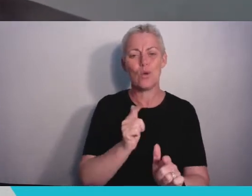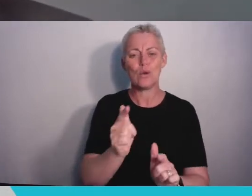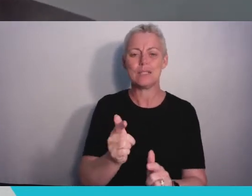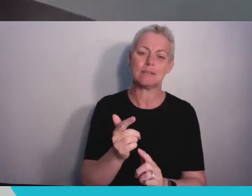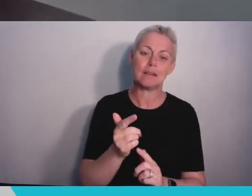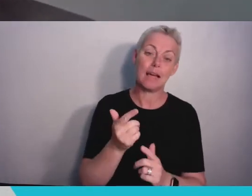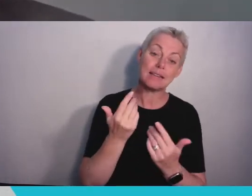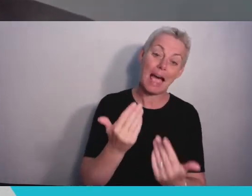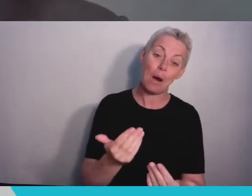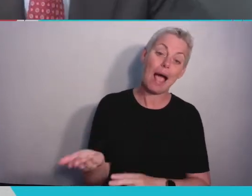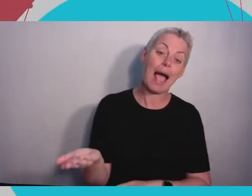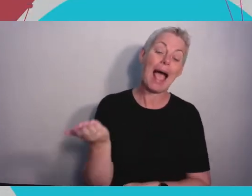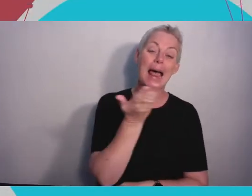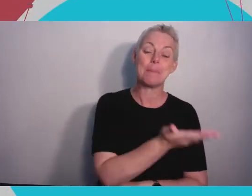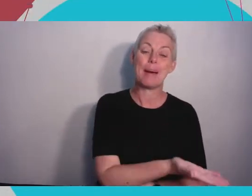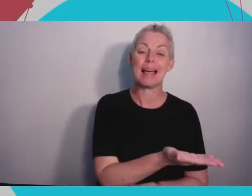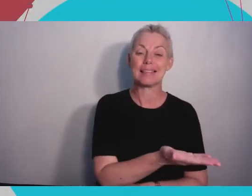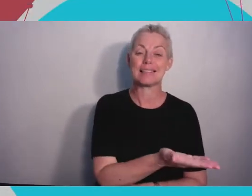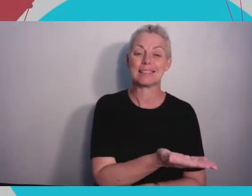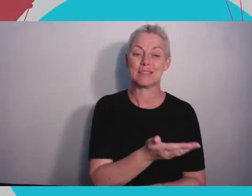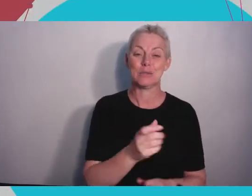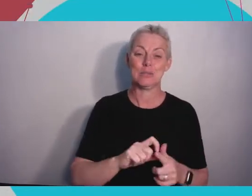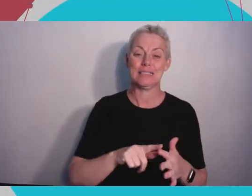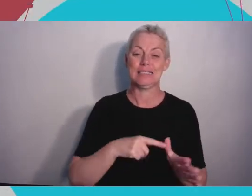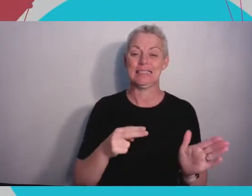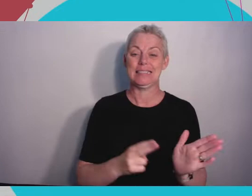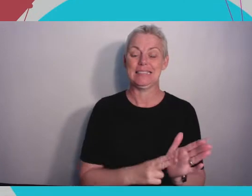over to the Dean.